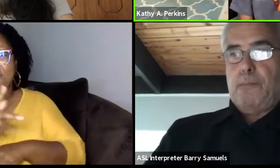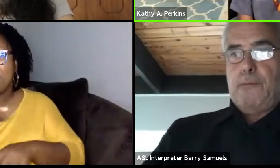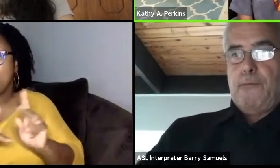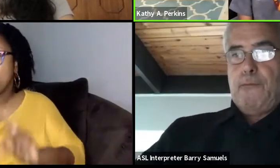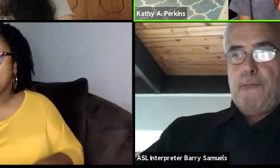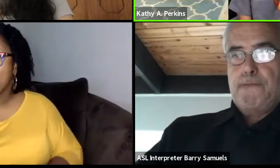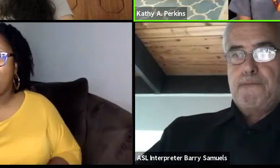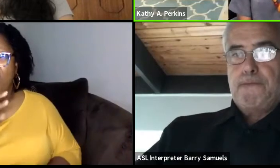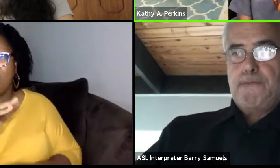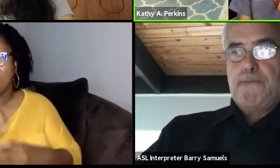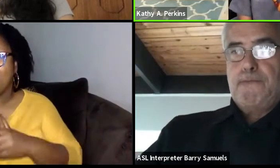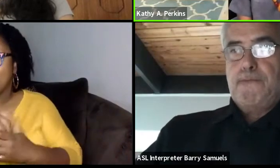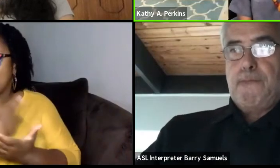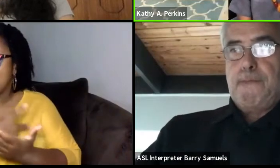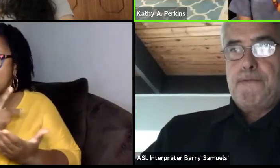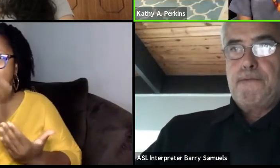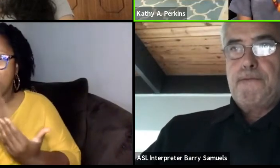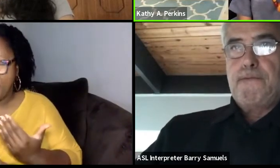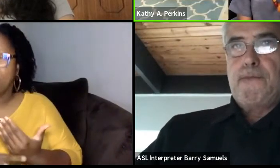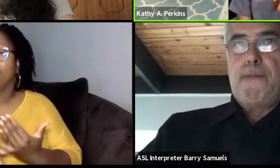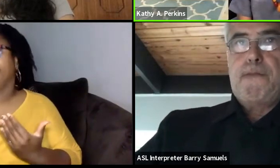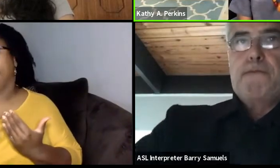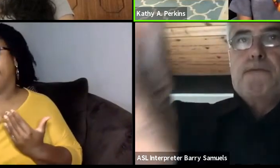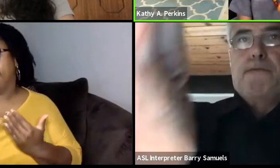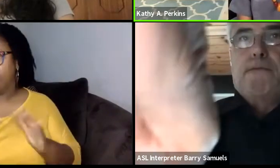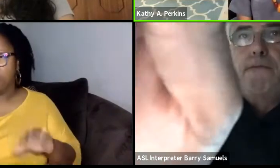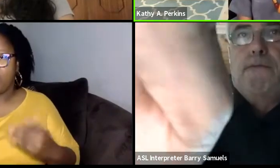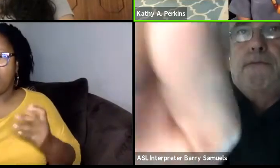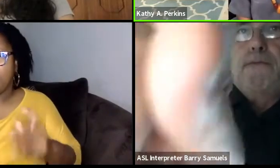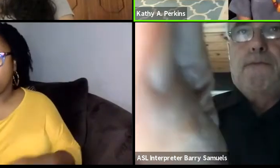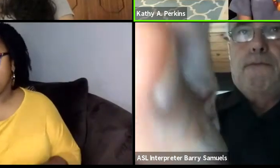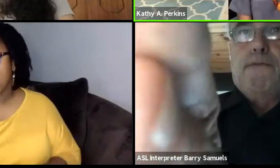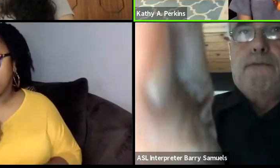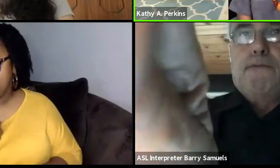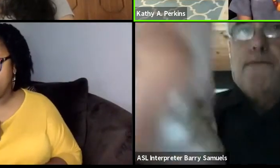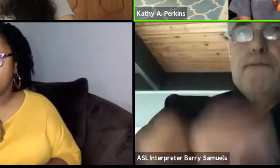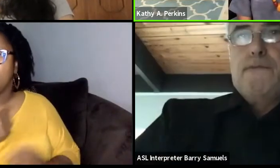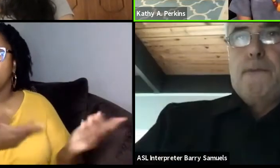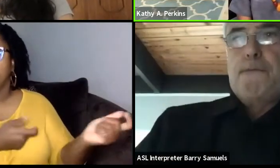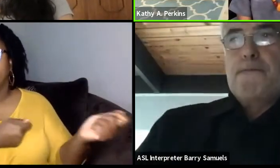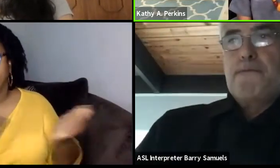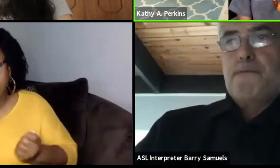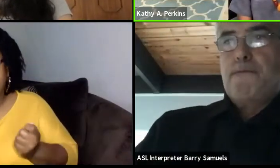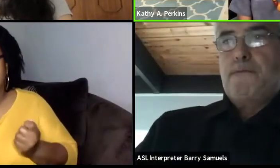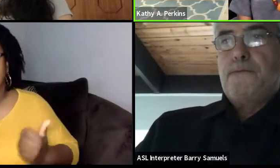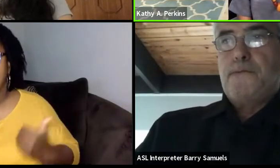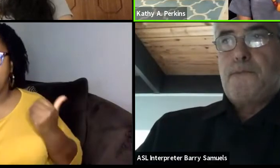So that gave me an opportunity to bring in, like I said, young people from all over the world.